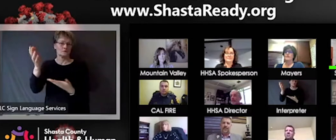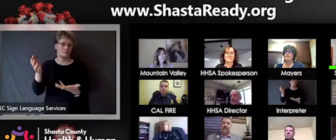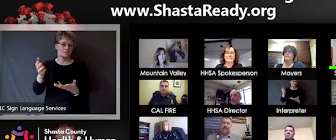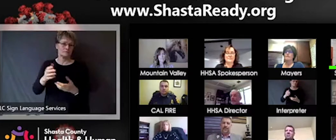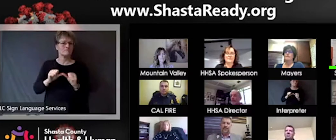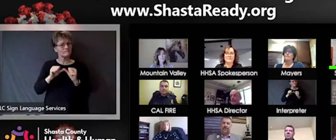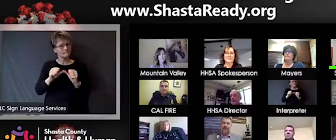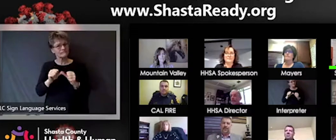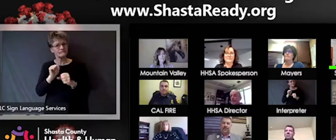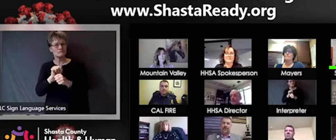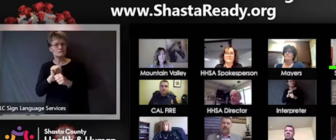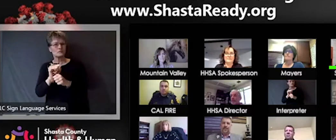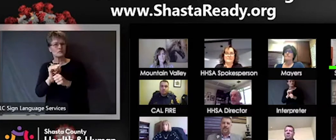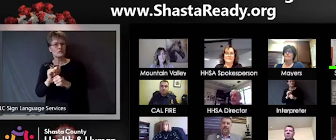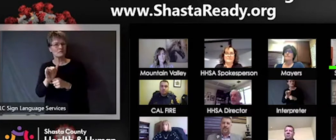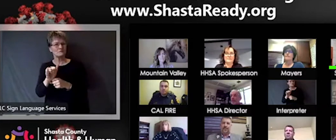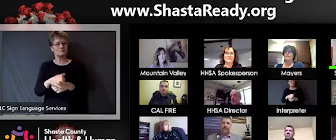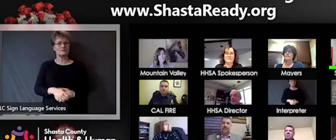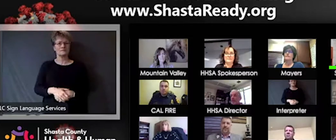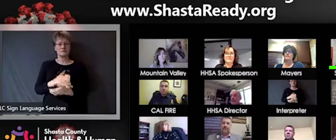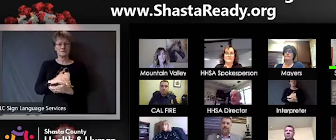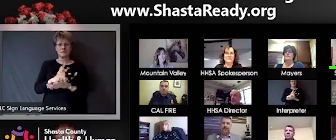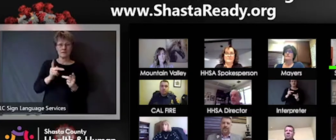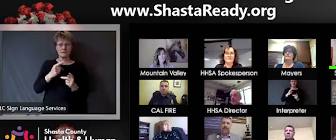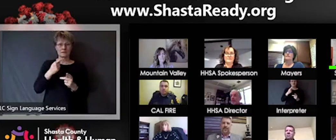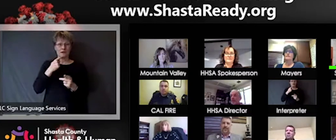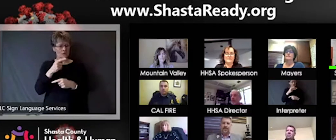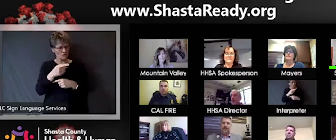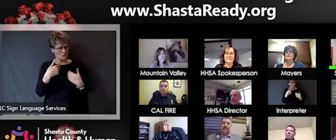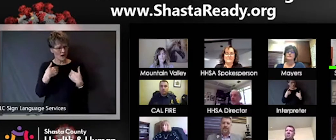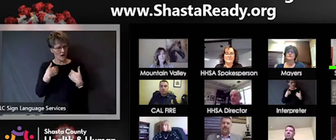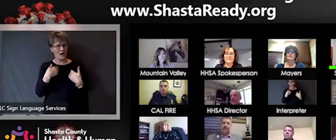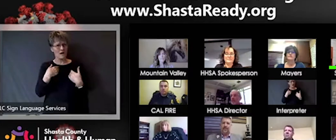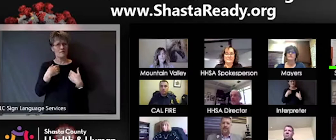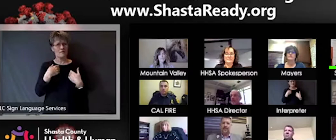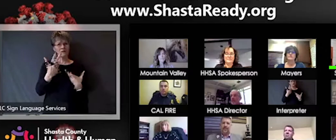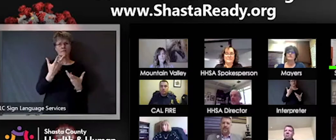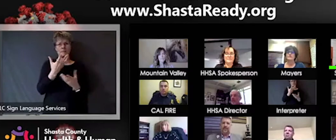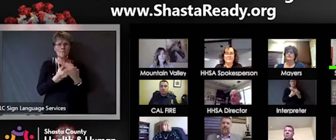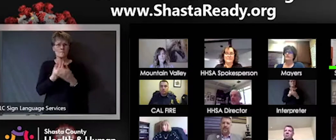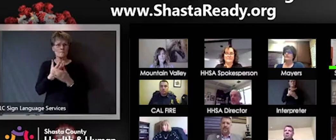poking holes in our plan and we have a lot of staff members come to us sharing